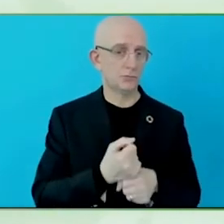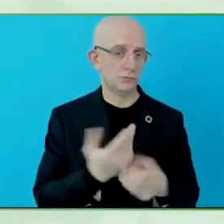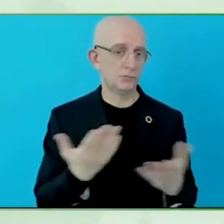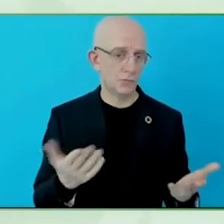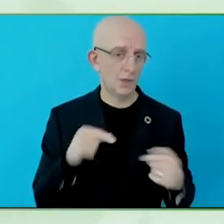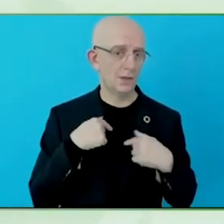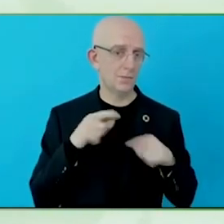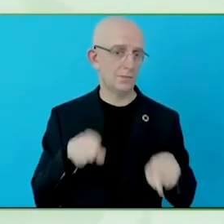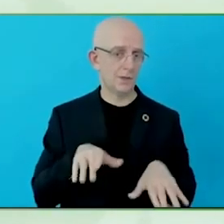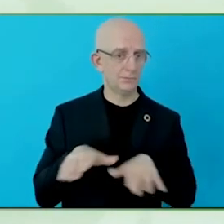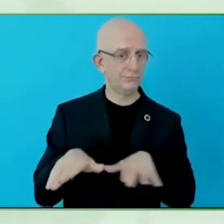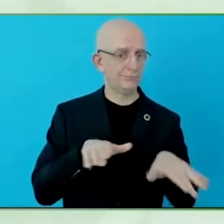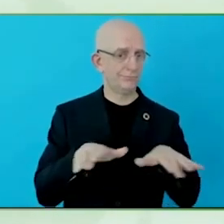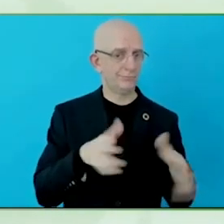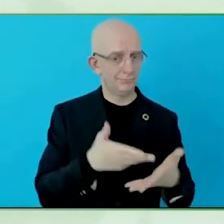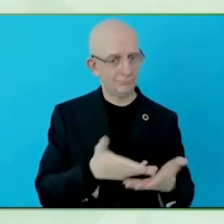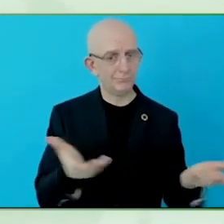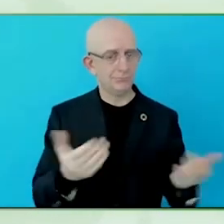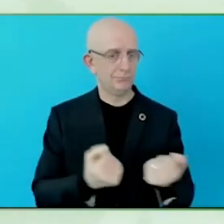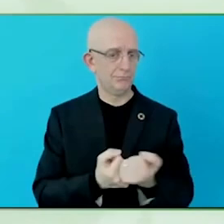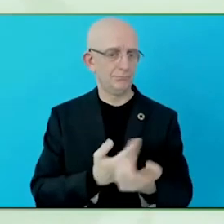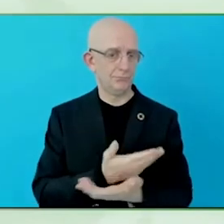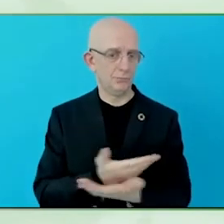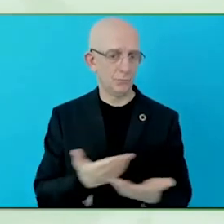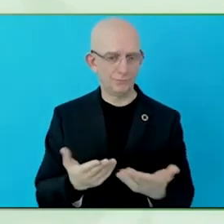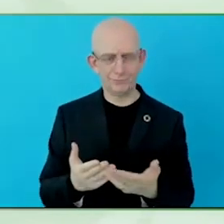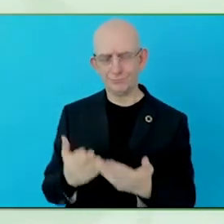I am no longer a banker. But that was many years ago.